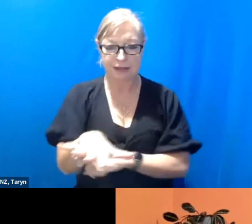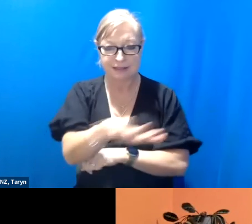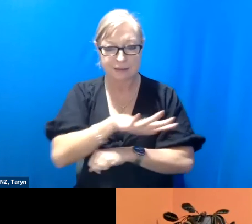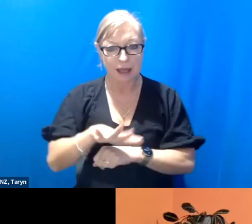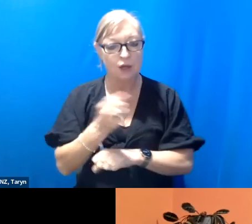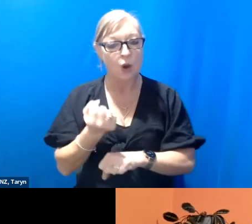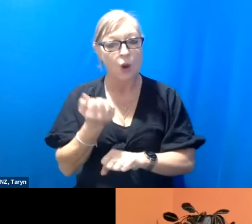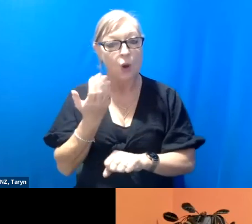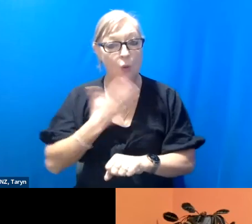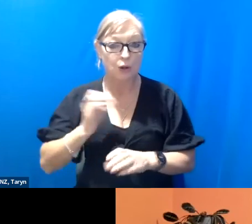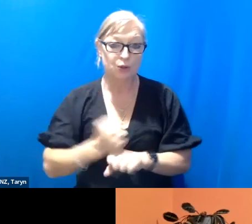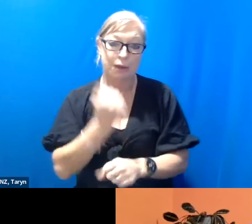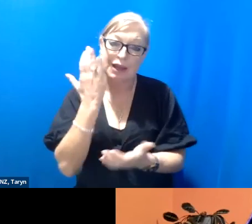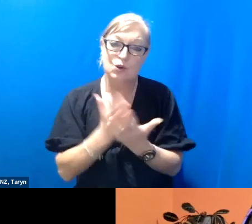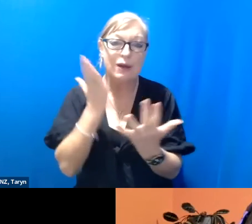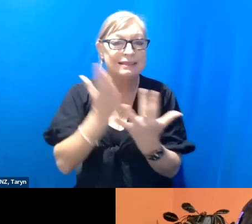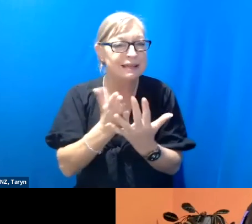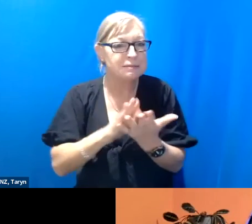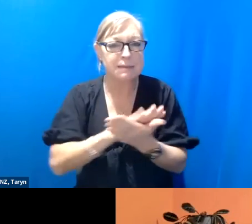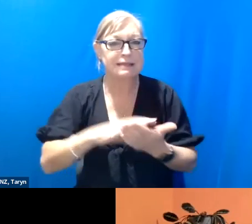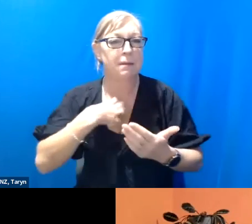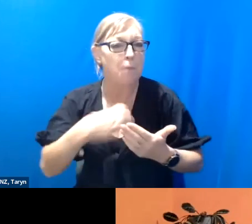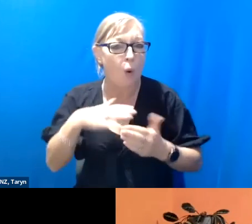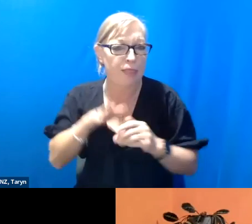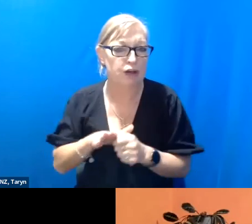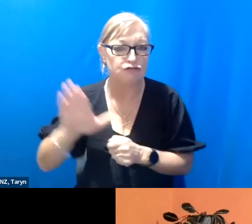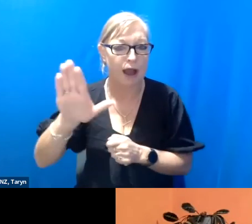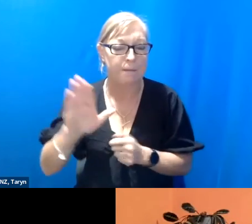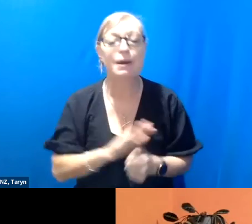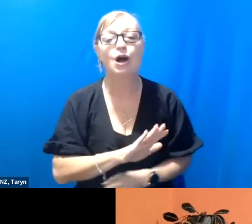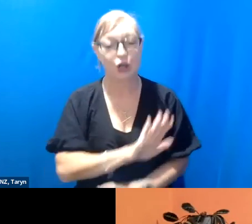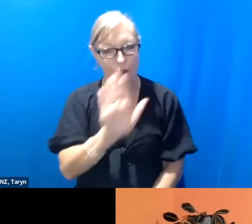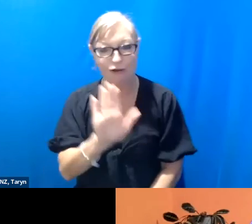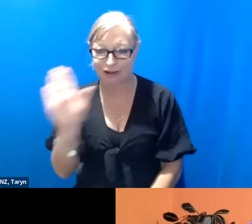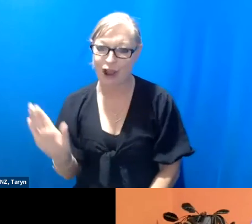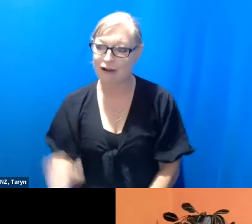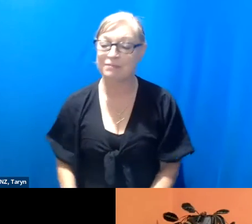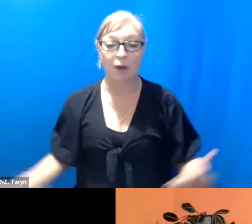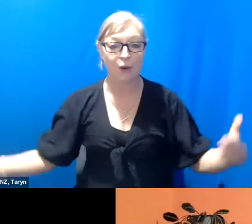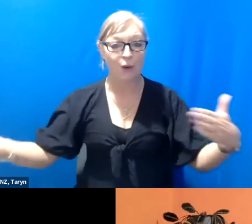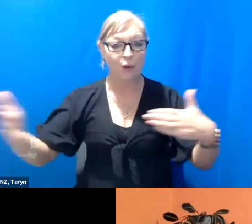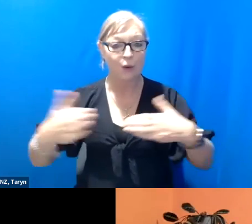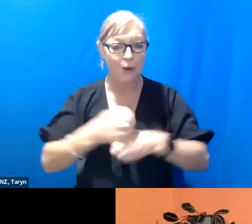more than ramps. Kia ora, Kia ora. I'll close us out now. Appropriately,